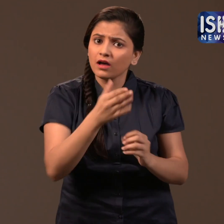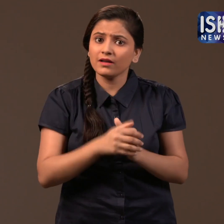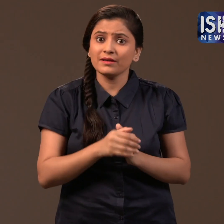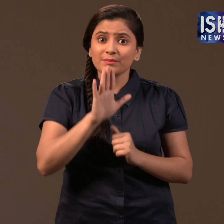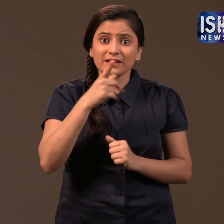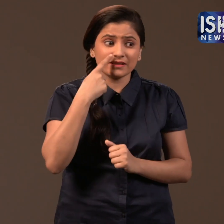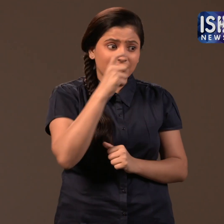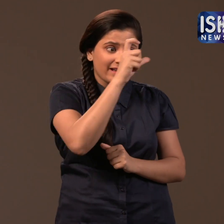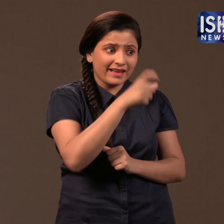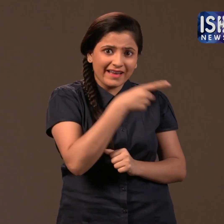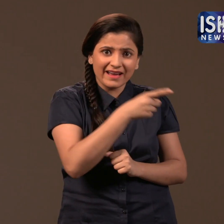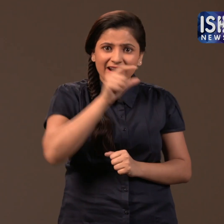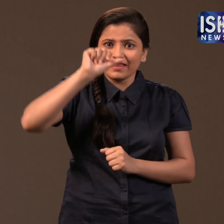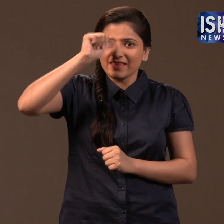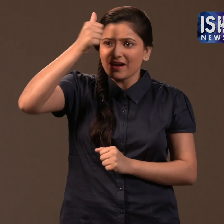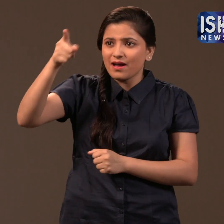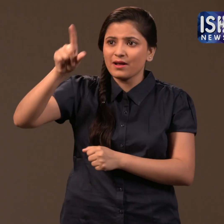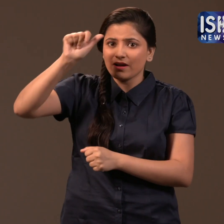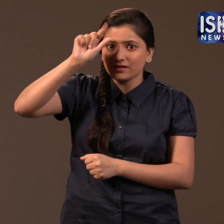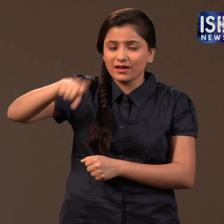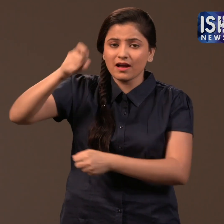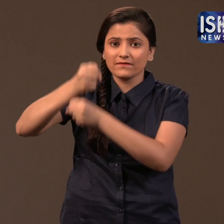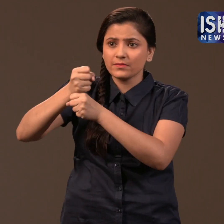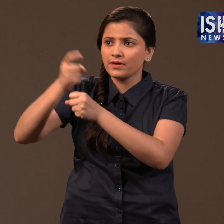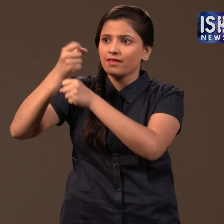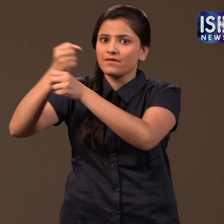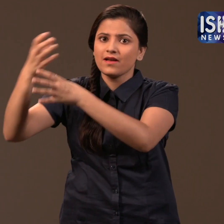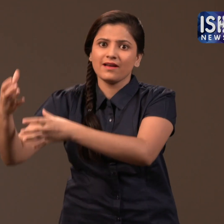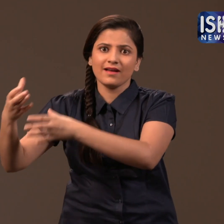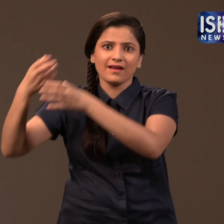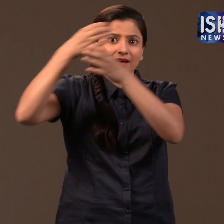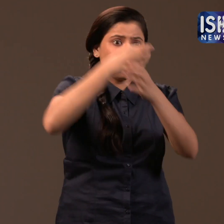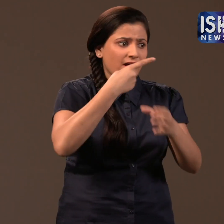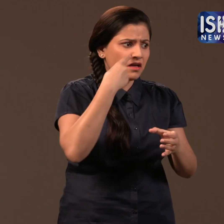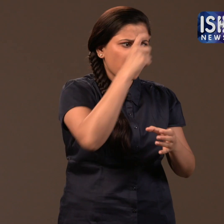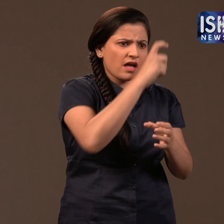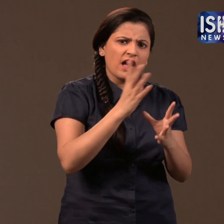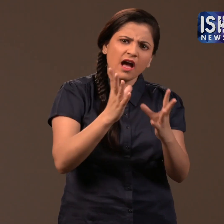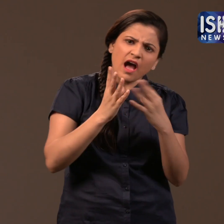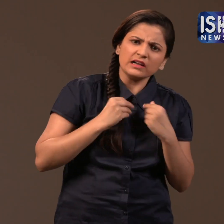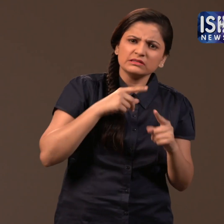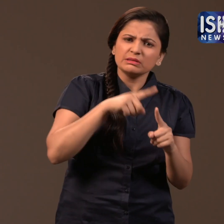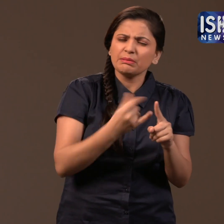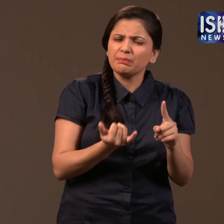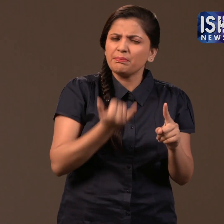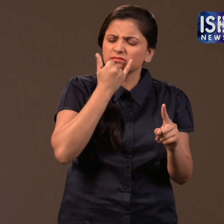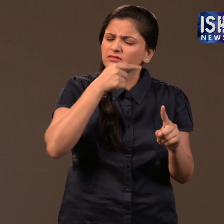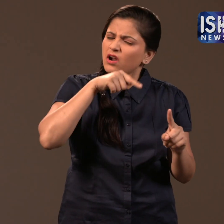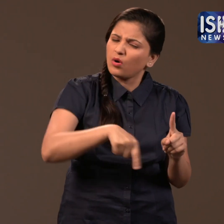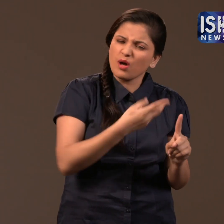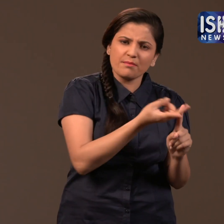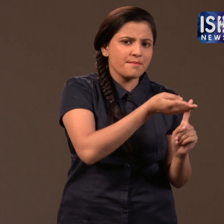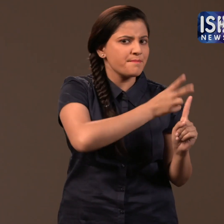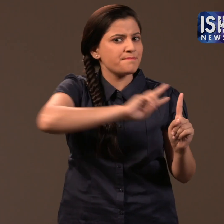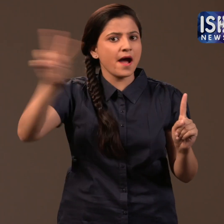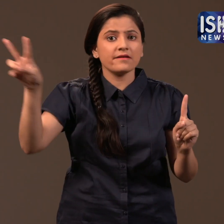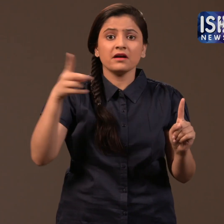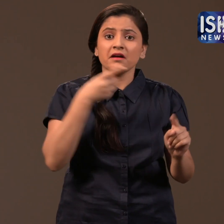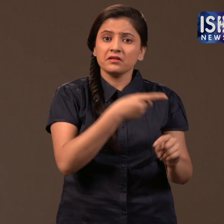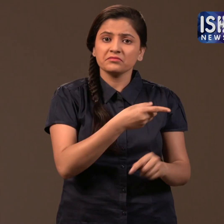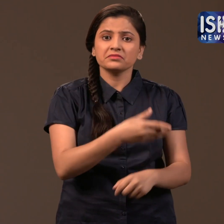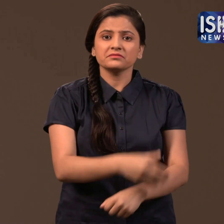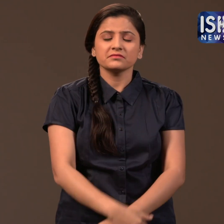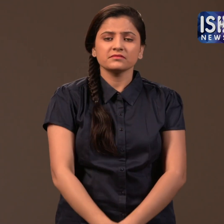He said it would be wrong if he accepted the award from such a government. This is why he has decided to return it.